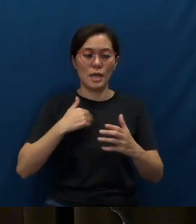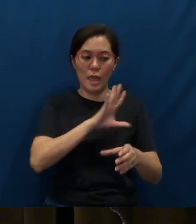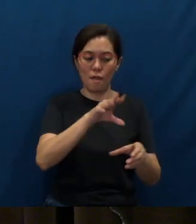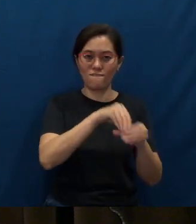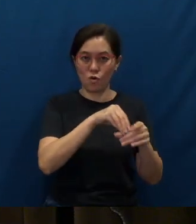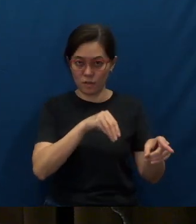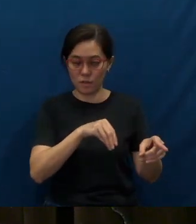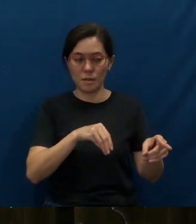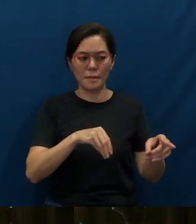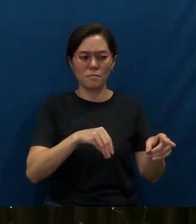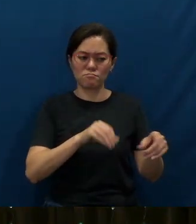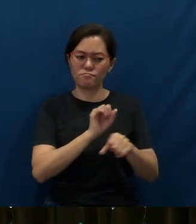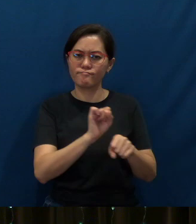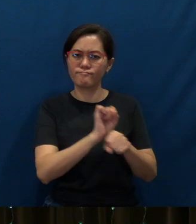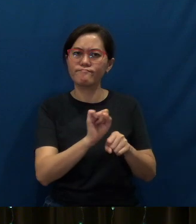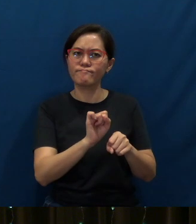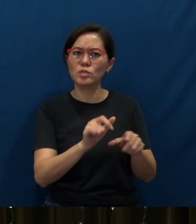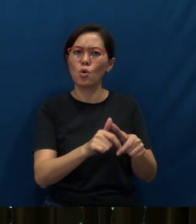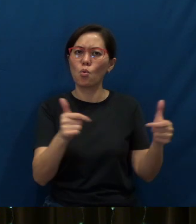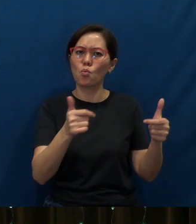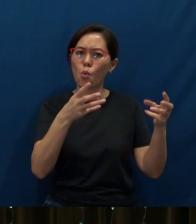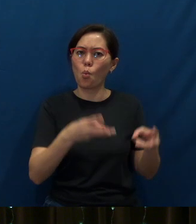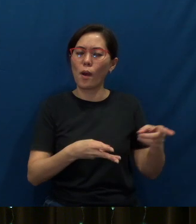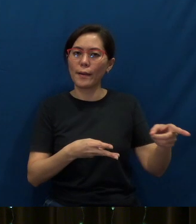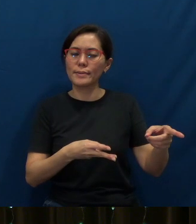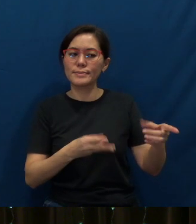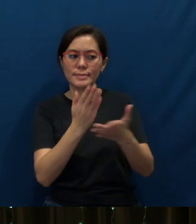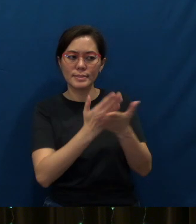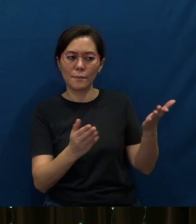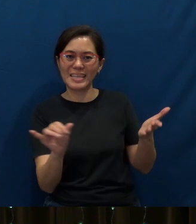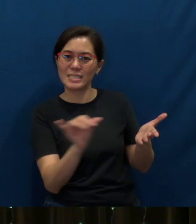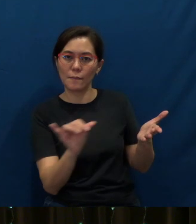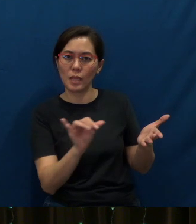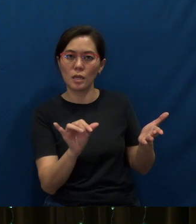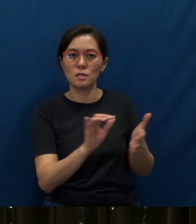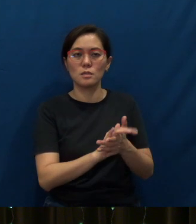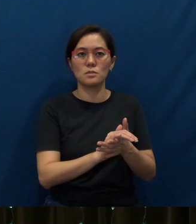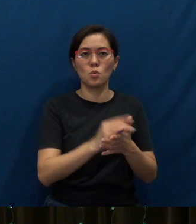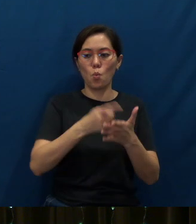that has worked quite well, something similar to what I'm describing here.